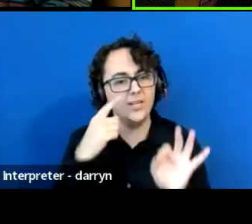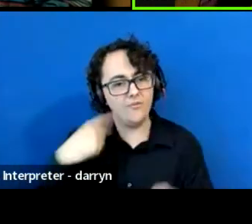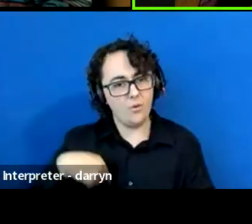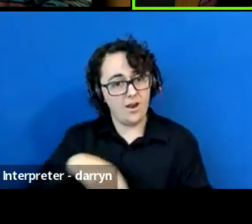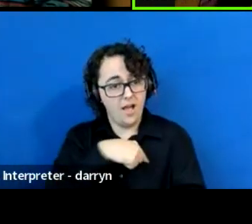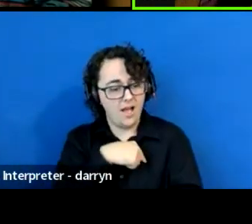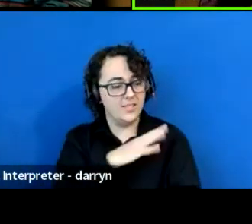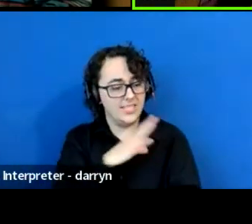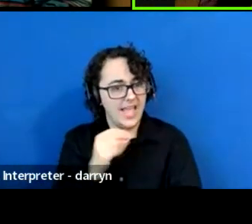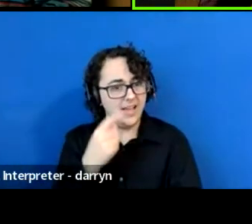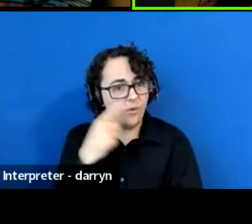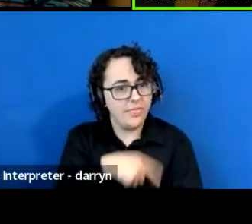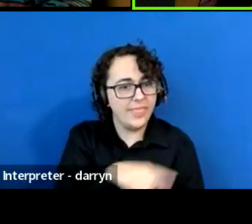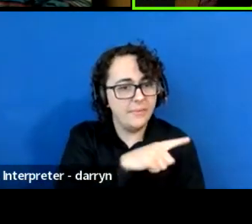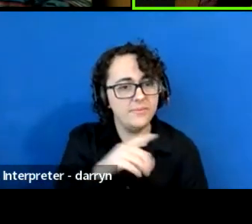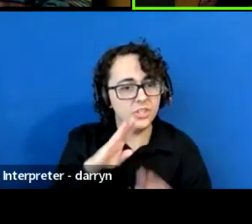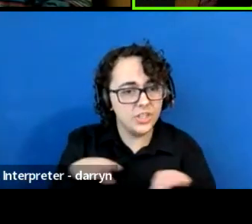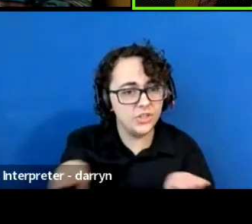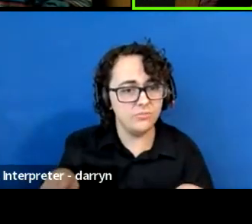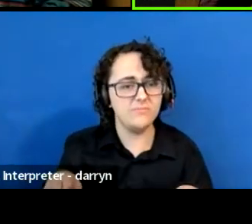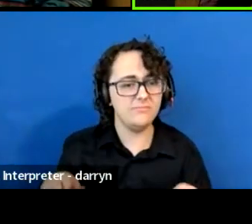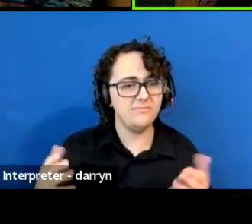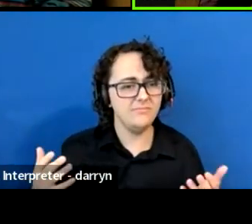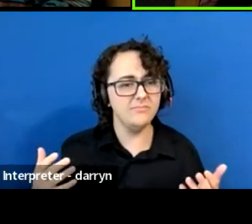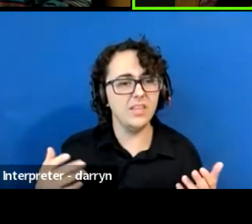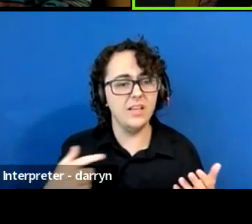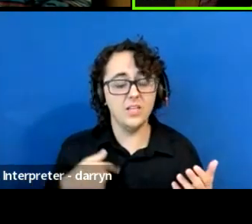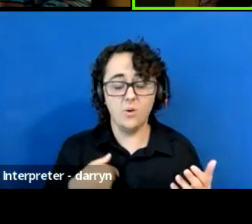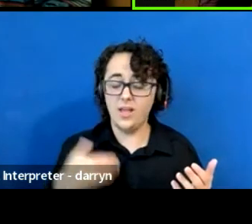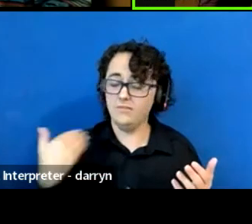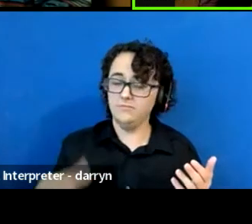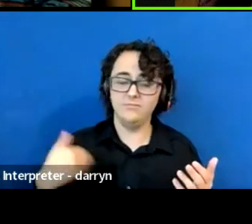So I totally feel so proud and so honored to listen